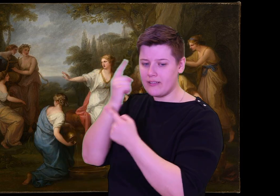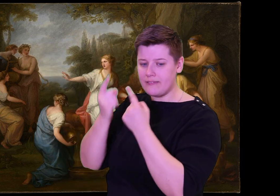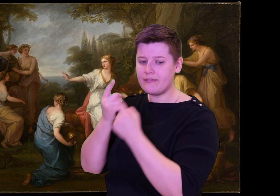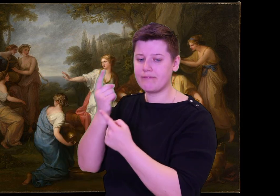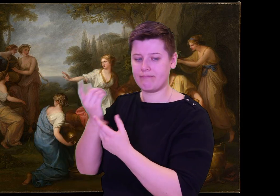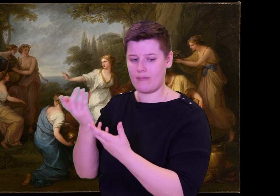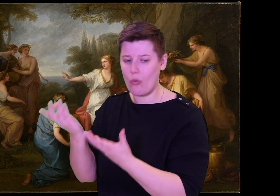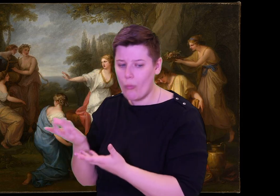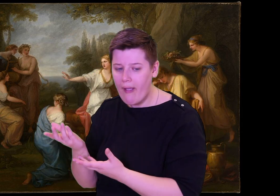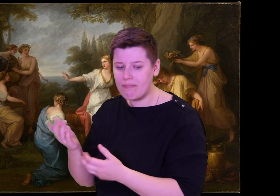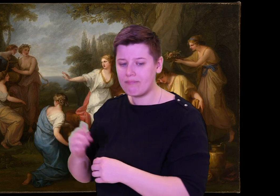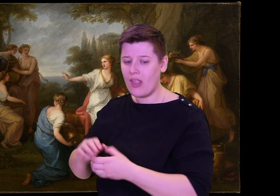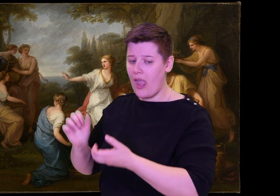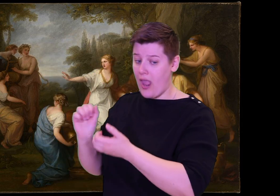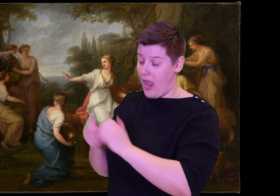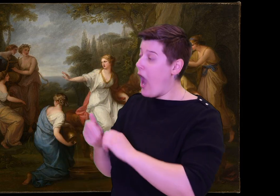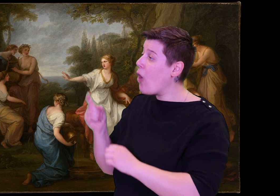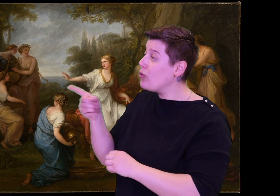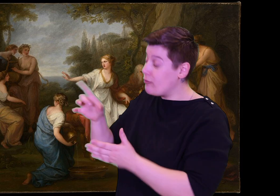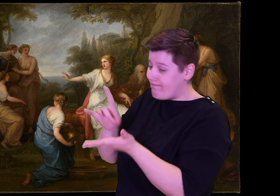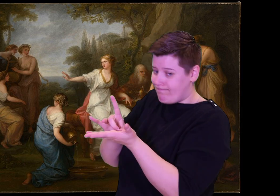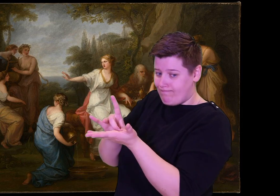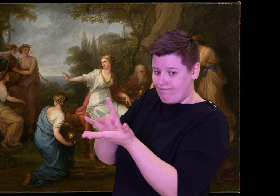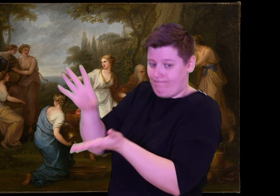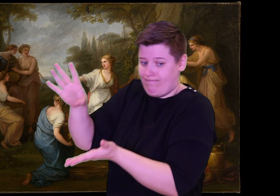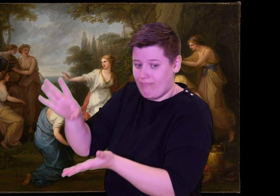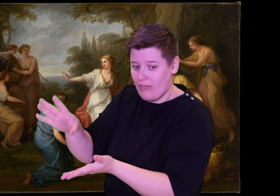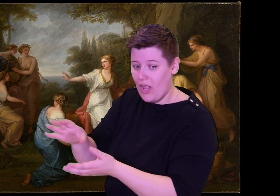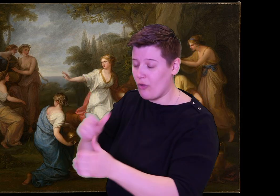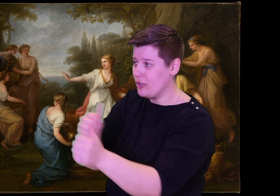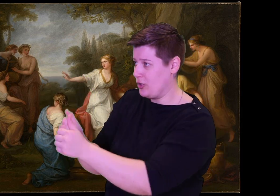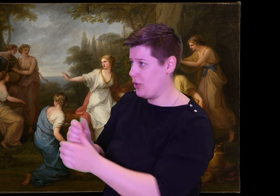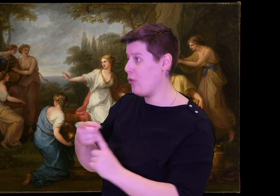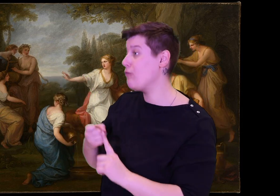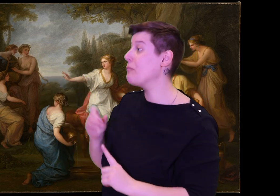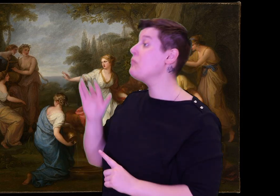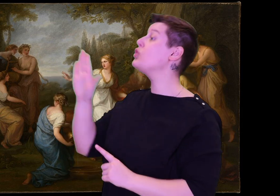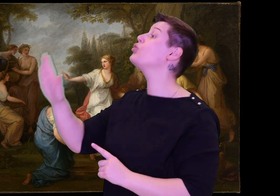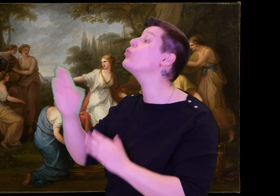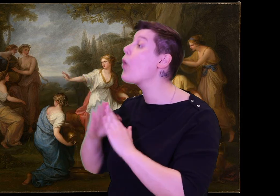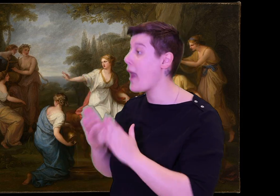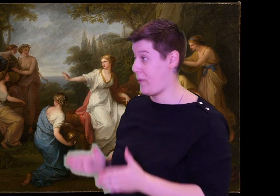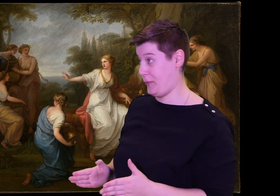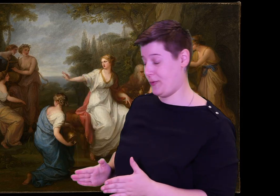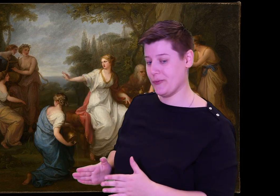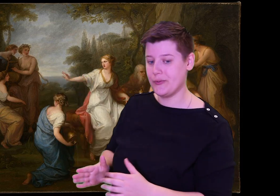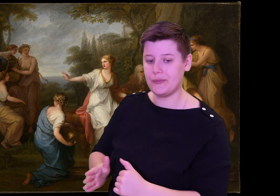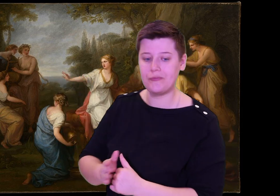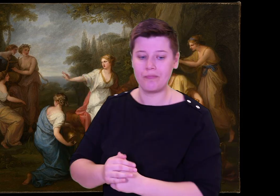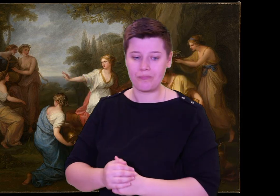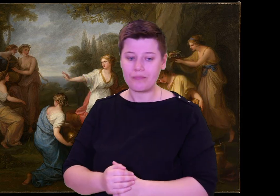May Odysseus come meet the suitors with that urge to kill! A bitter courtship and